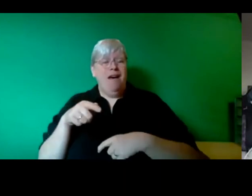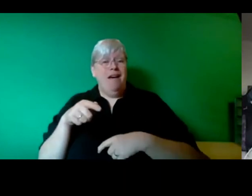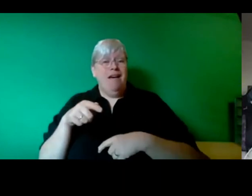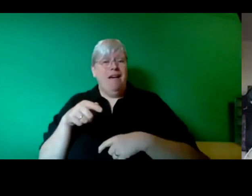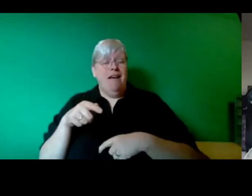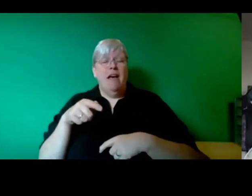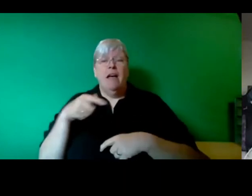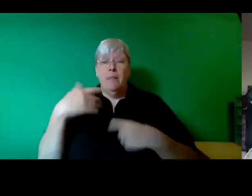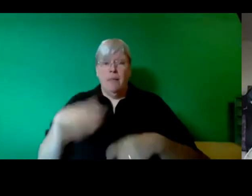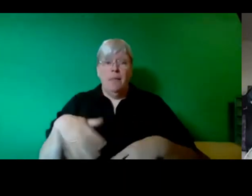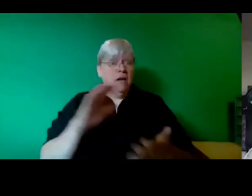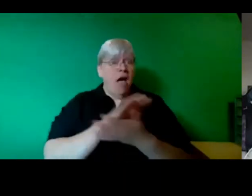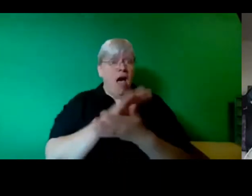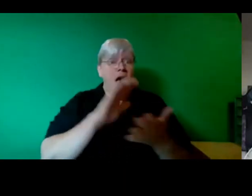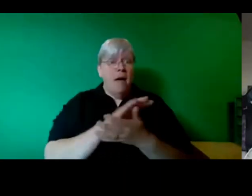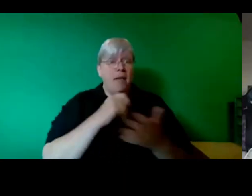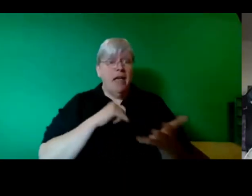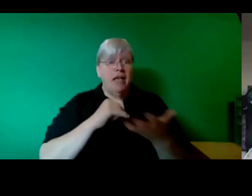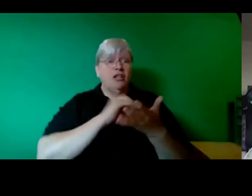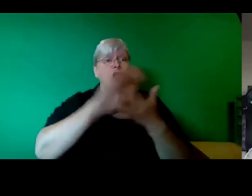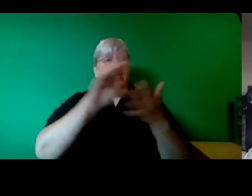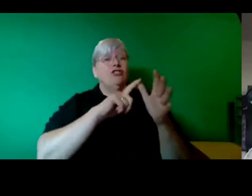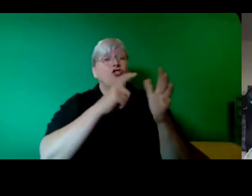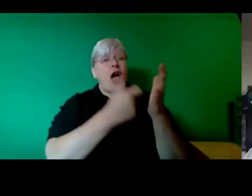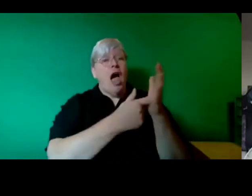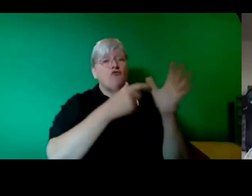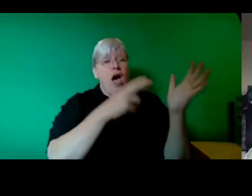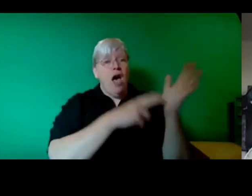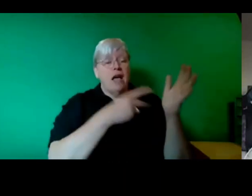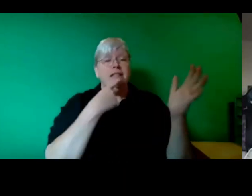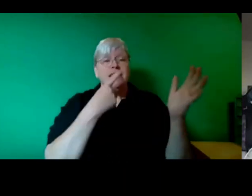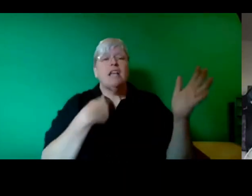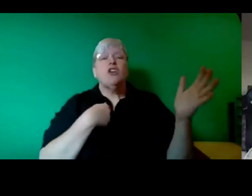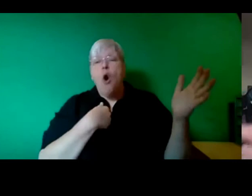can point to one or two examples of where renewable energy companies are doing this or that